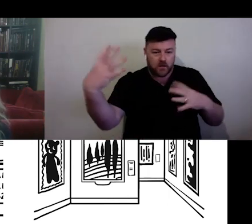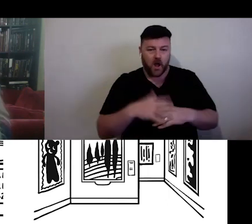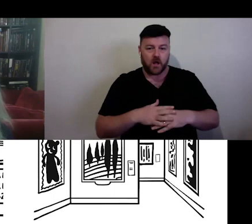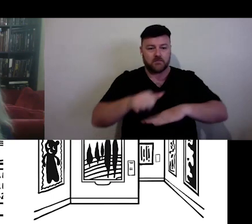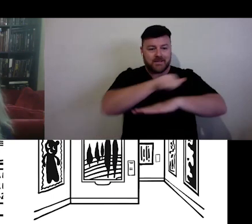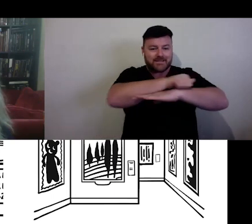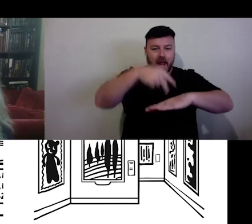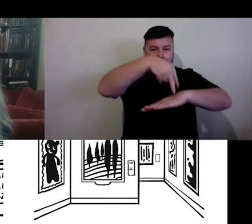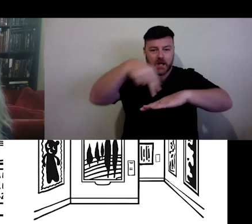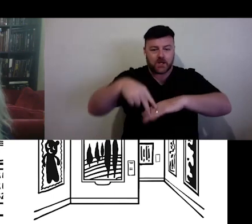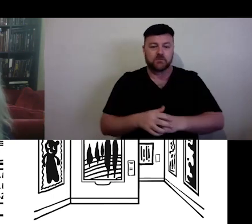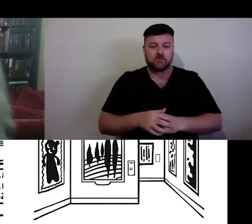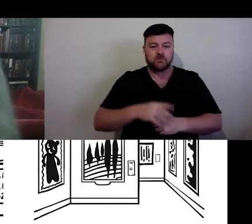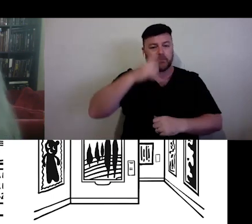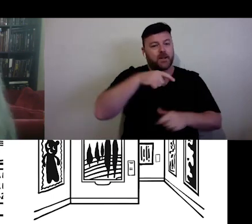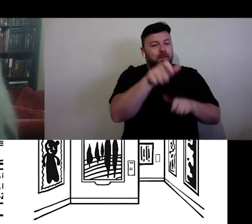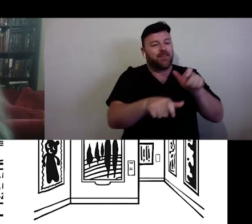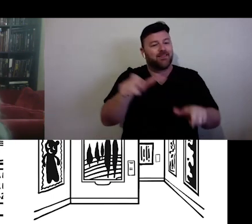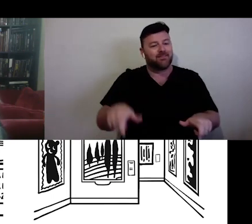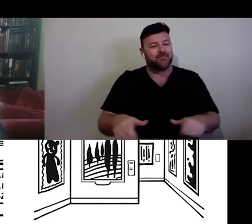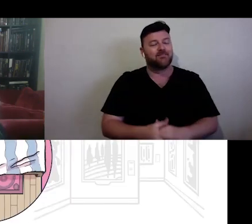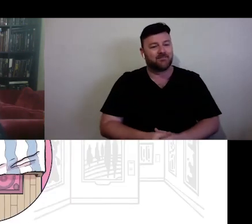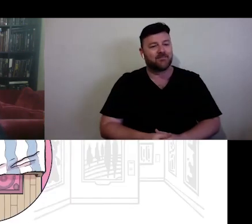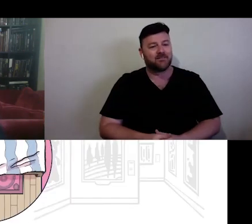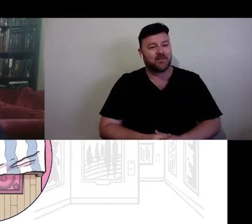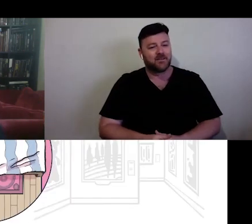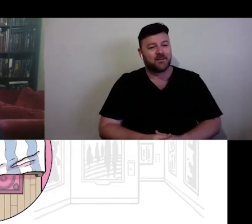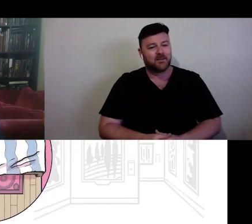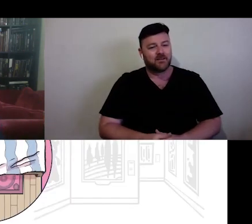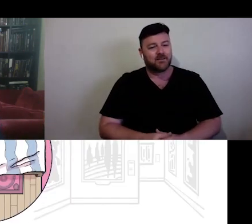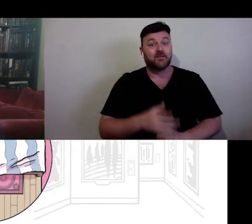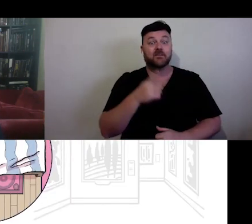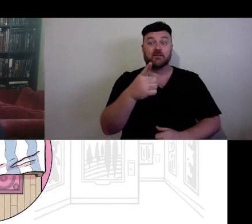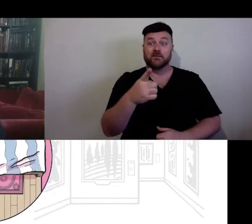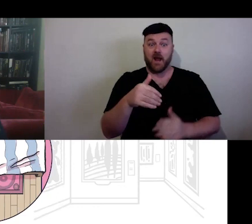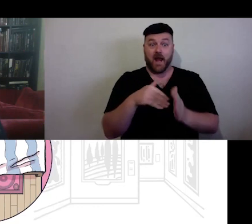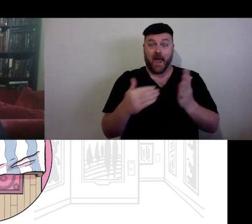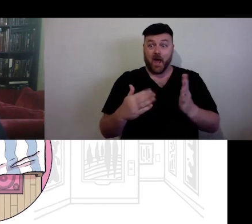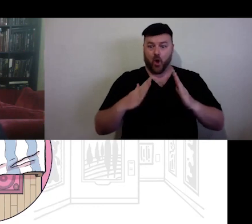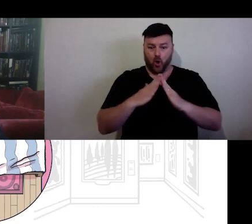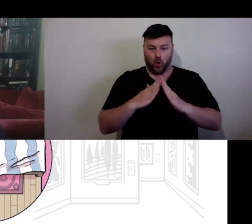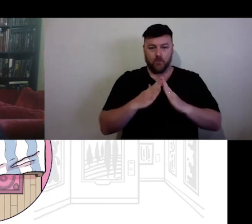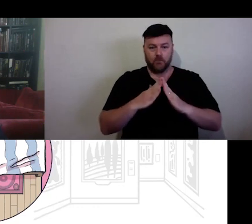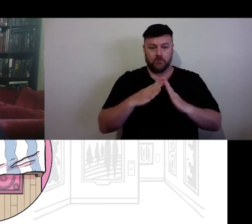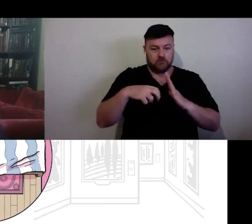and bodies. But in the context of isolation, most people's places of